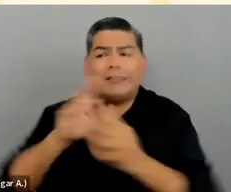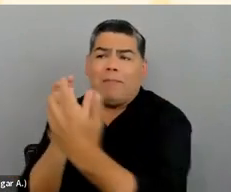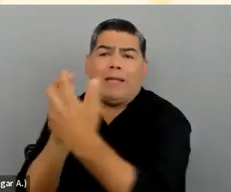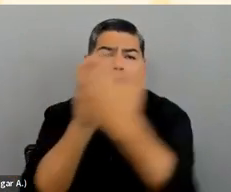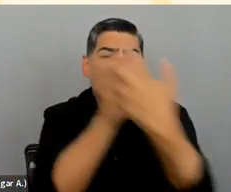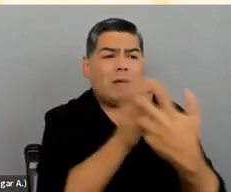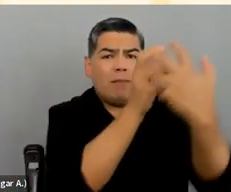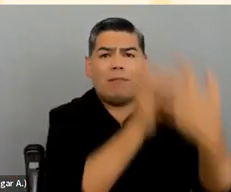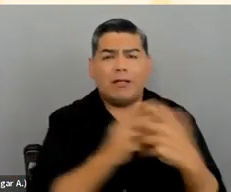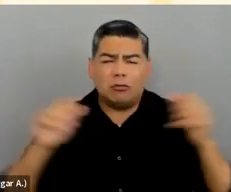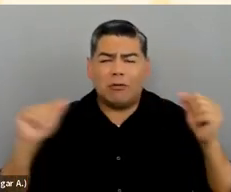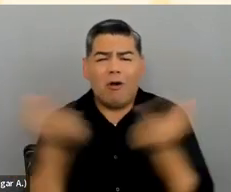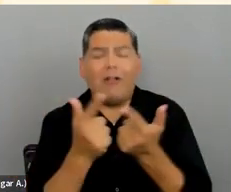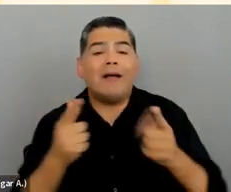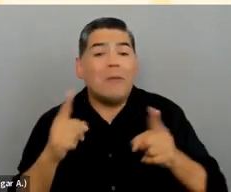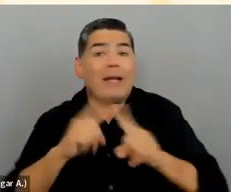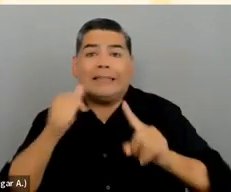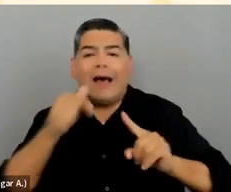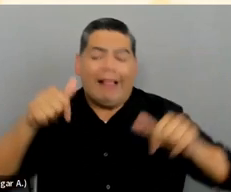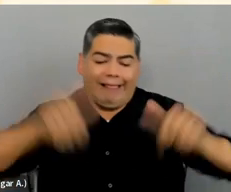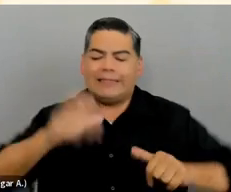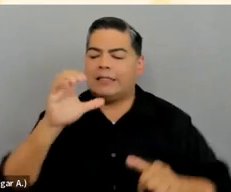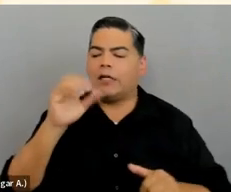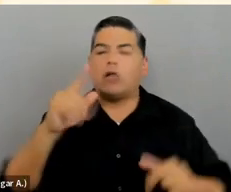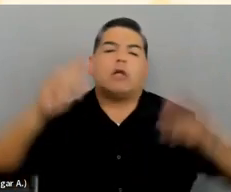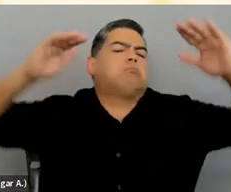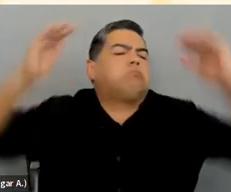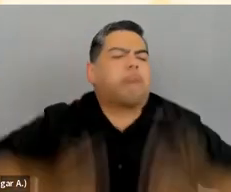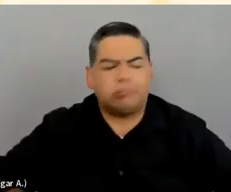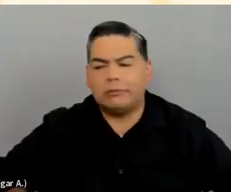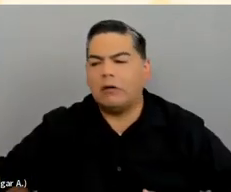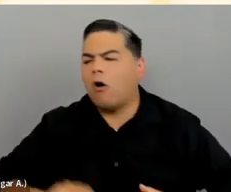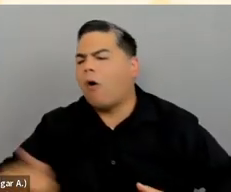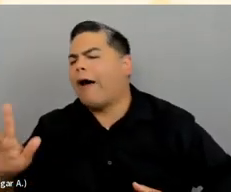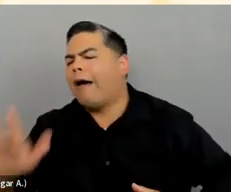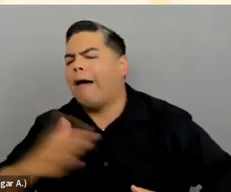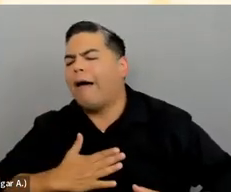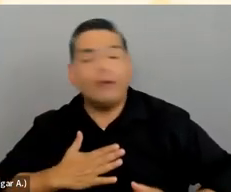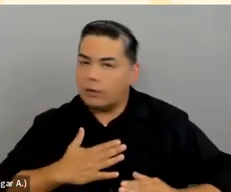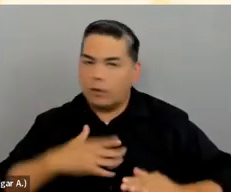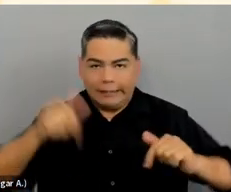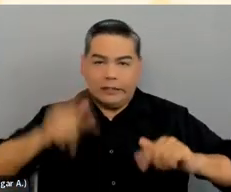It's about making it easier for people to digest the content, understand the content, and absorb the content.